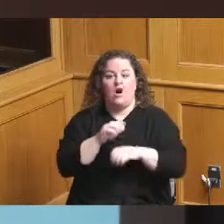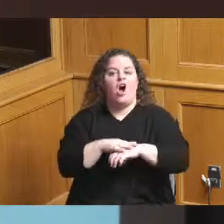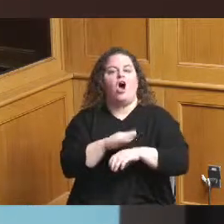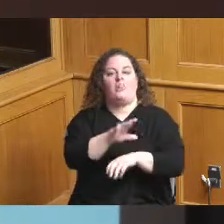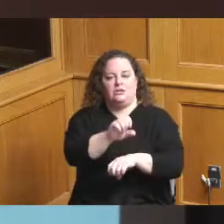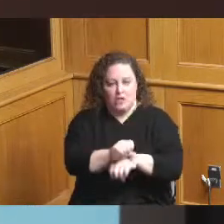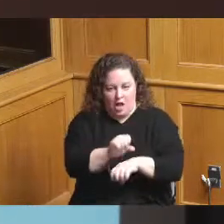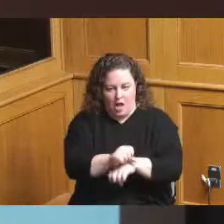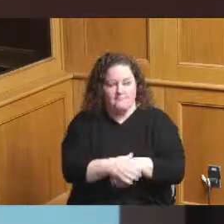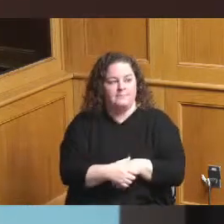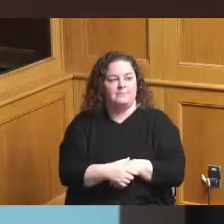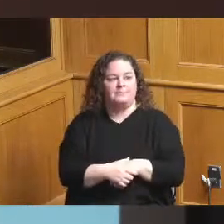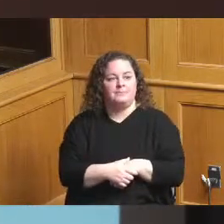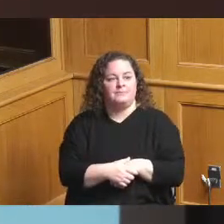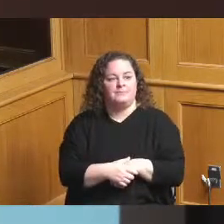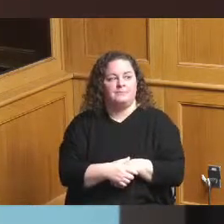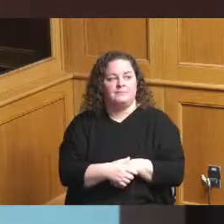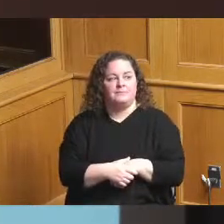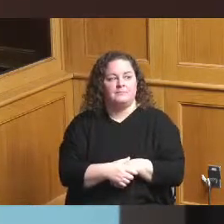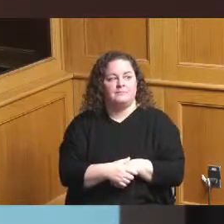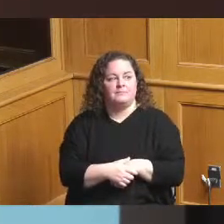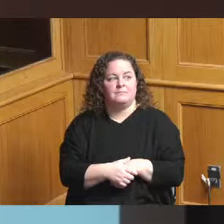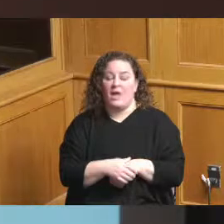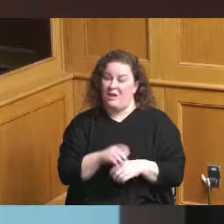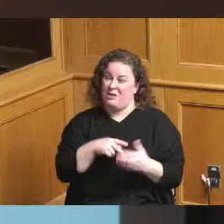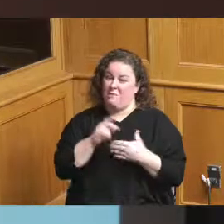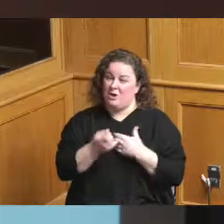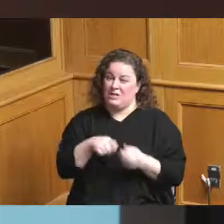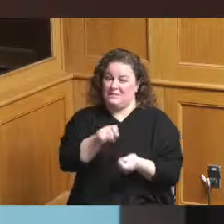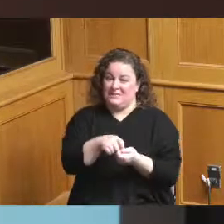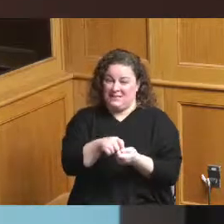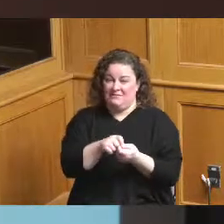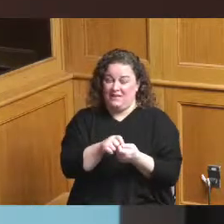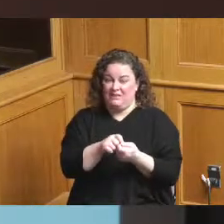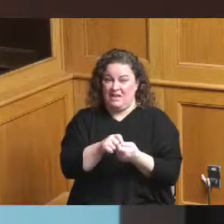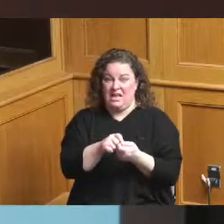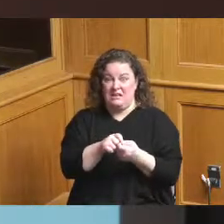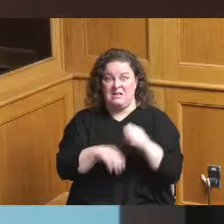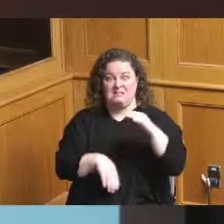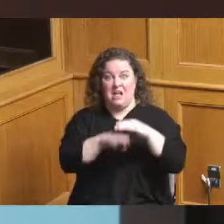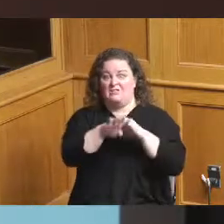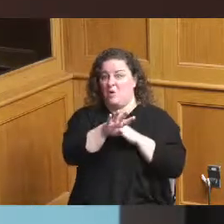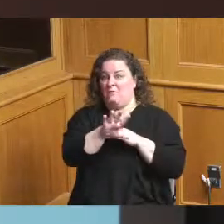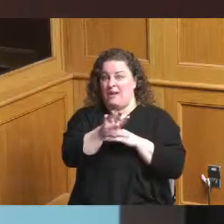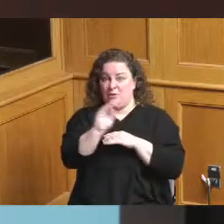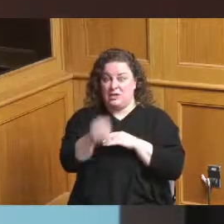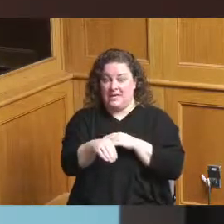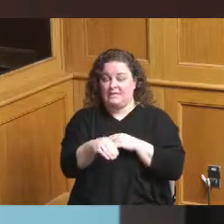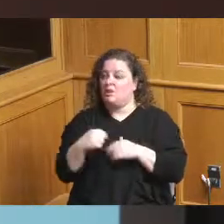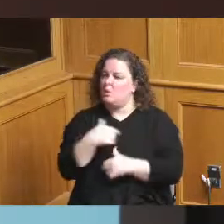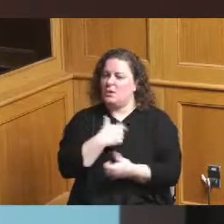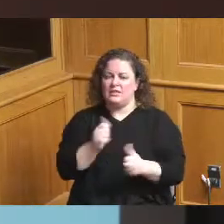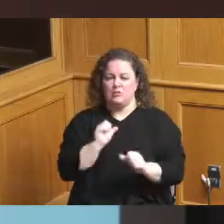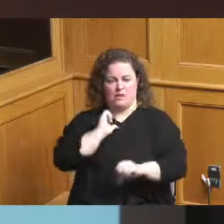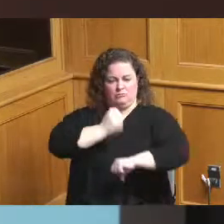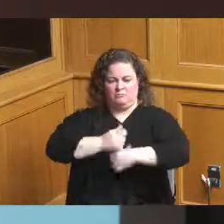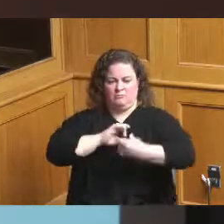a project as high as 45 and we really work to build relationships with those contractors too so